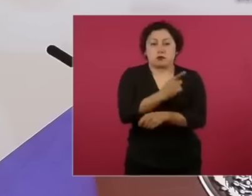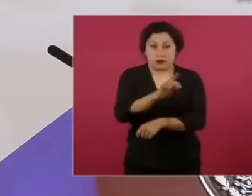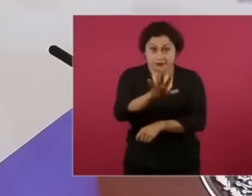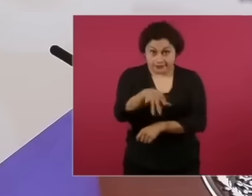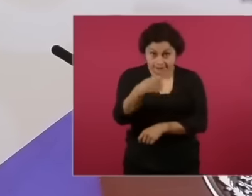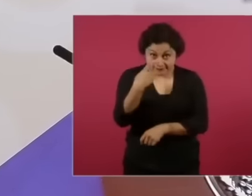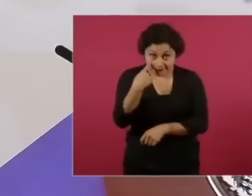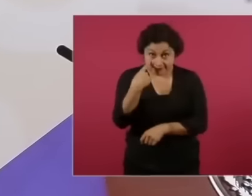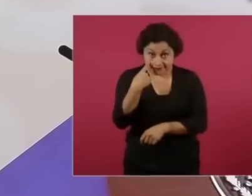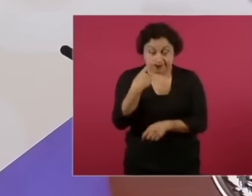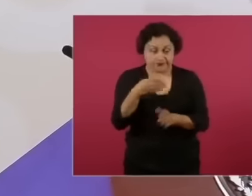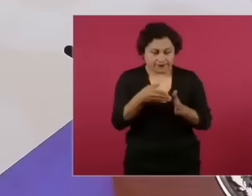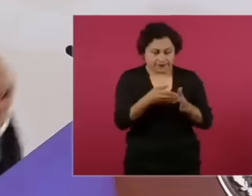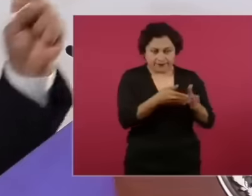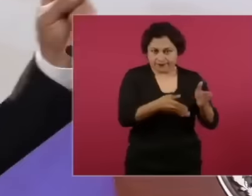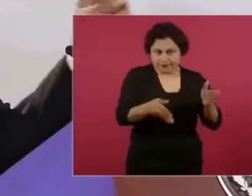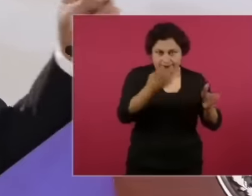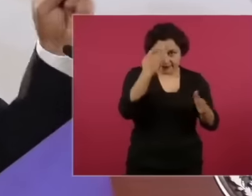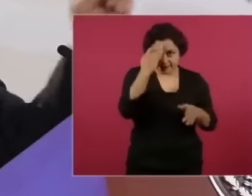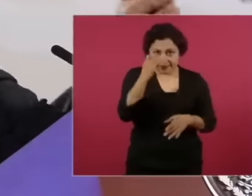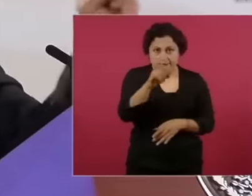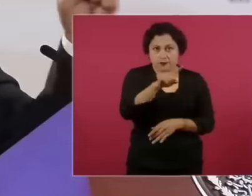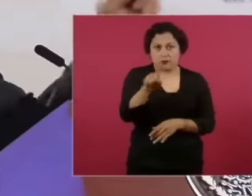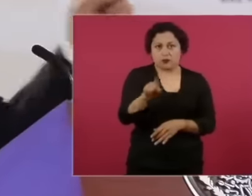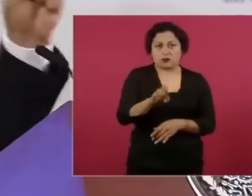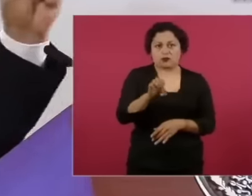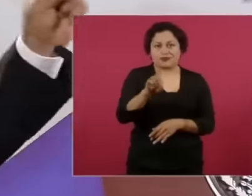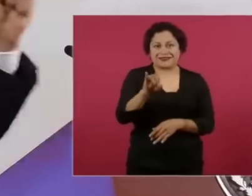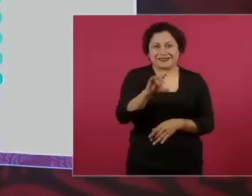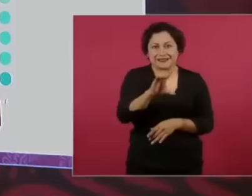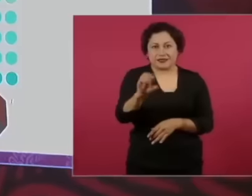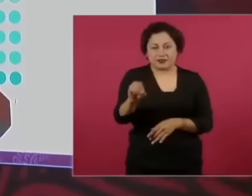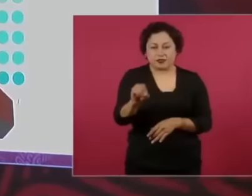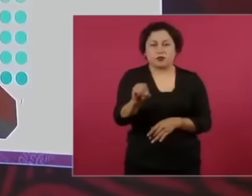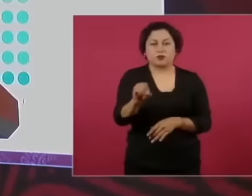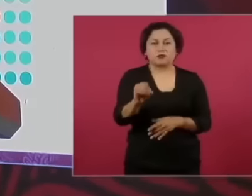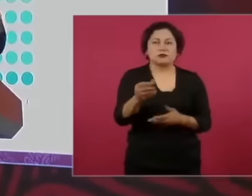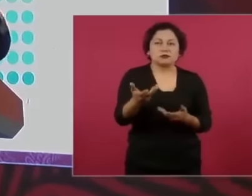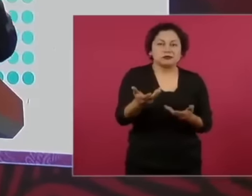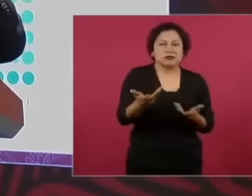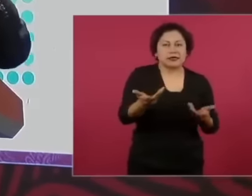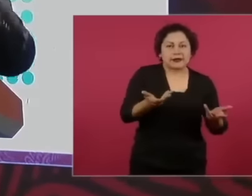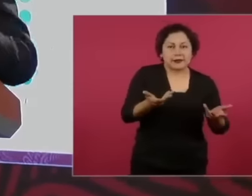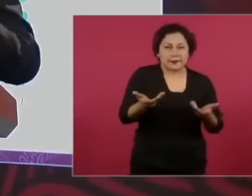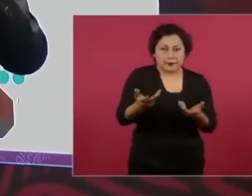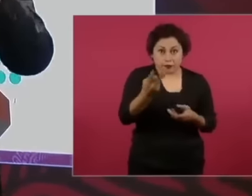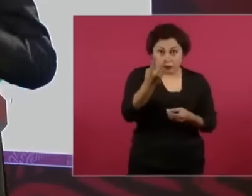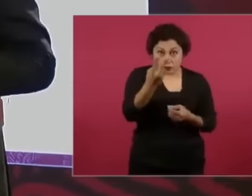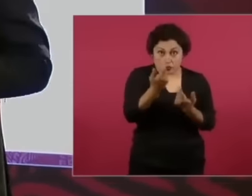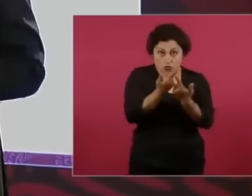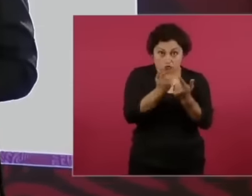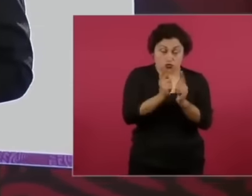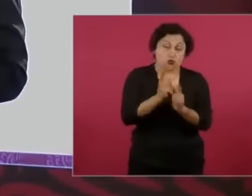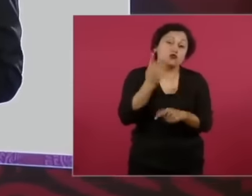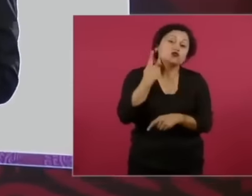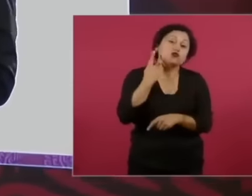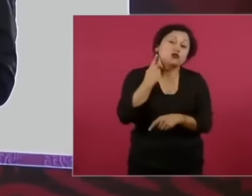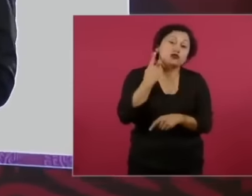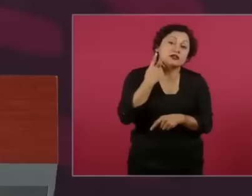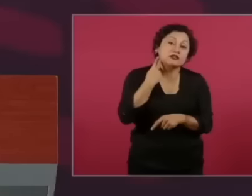that they were in that bipartisan plan that they wanted to establish a two-party system